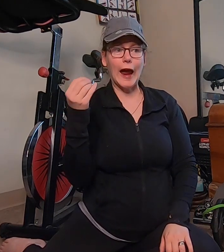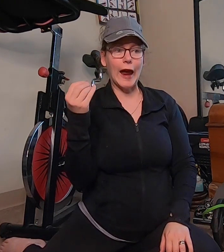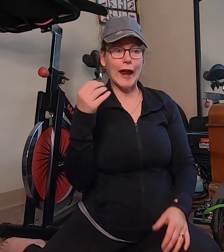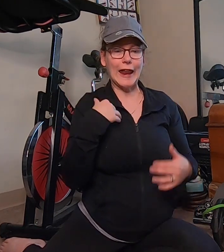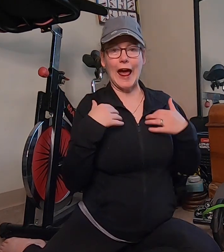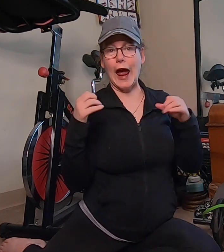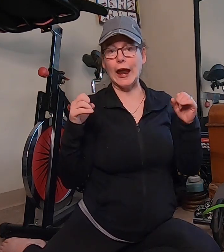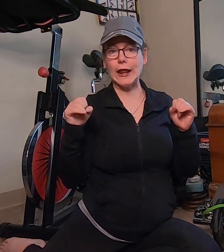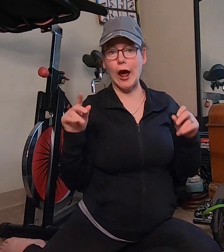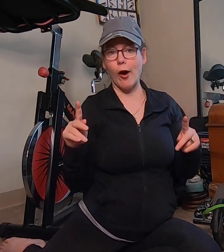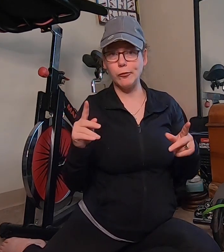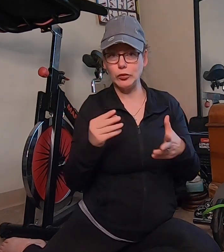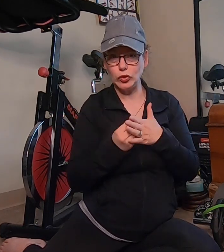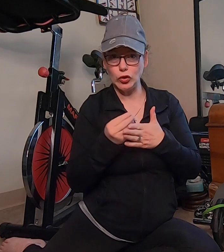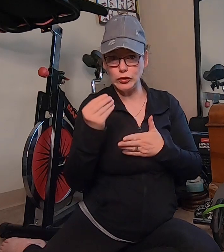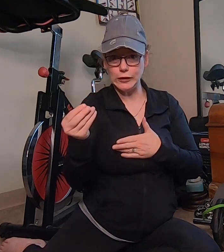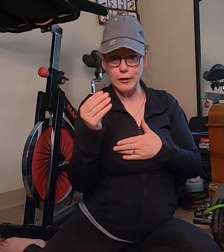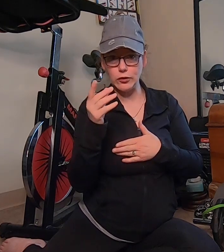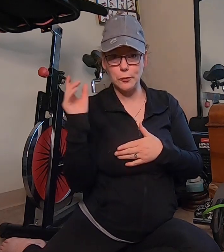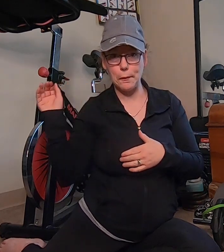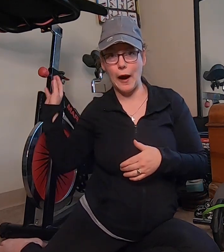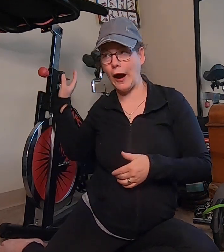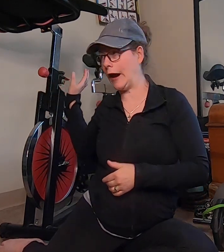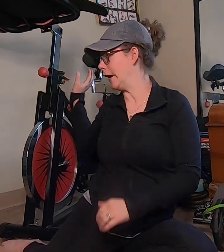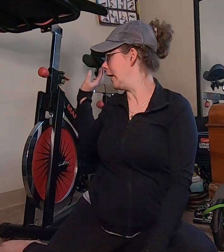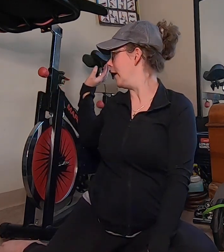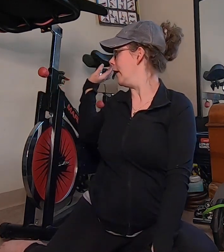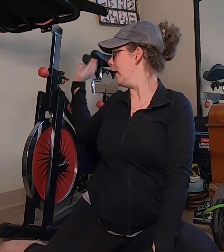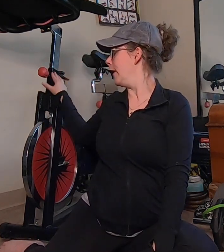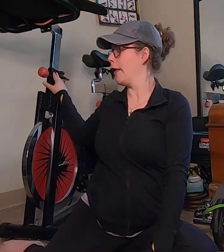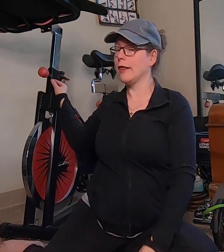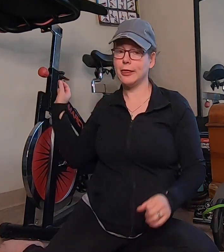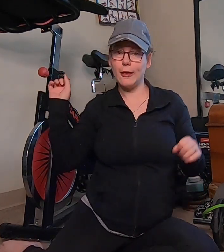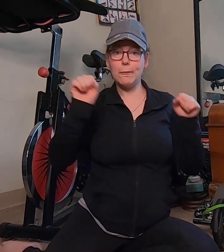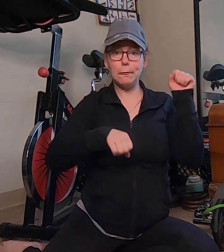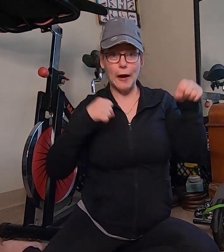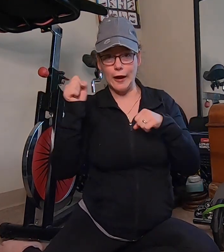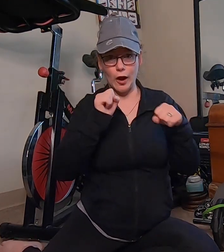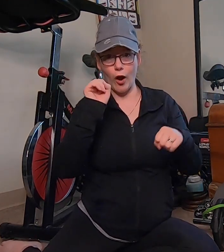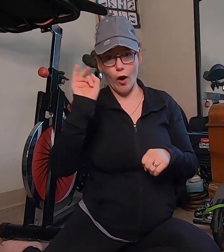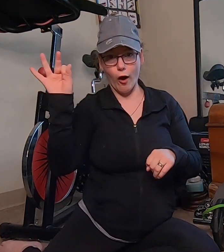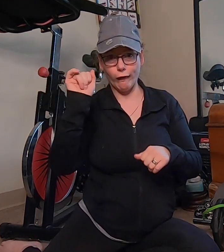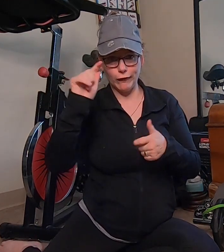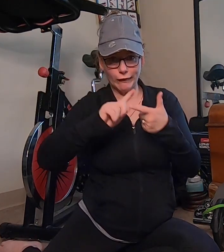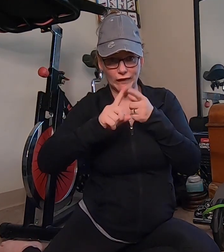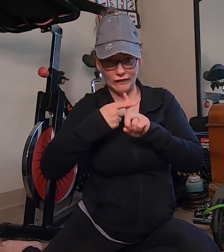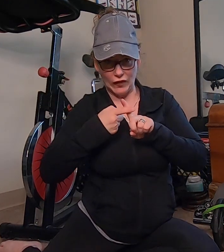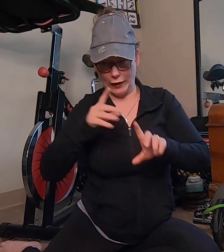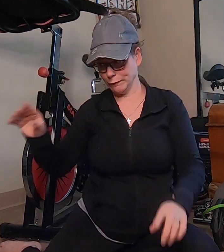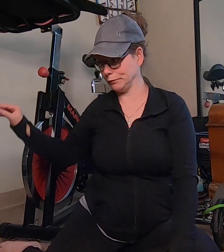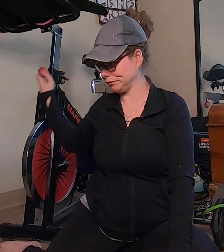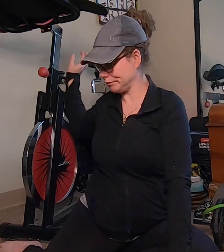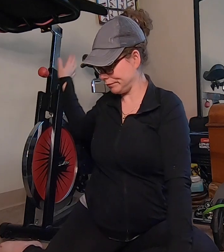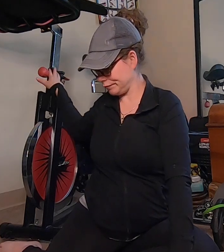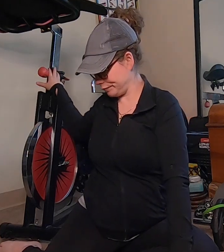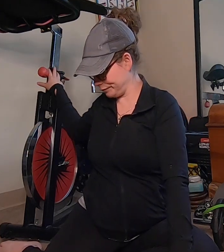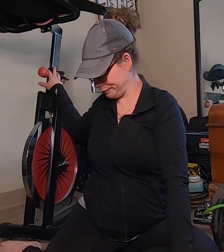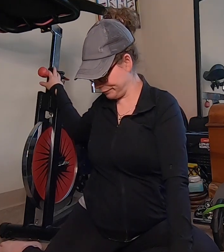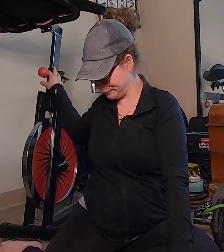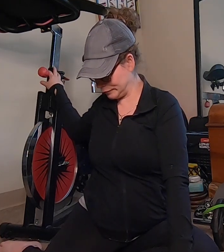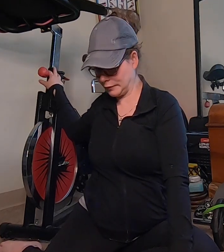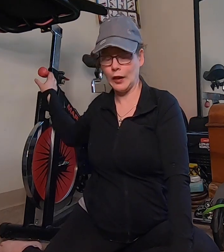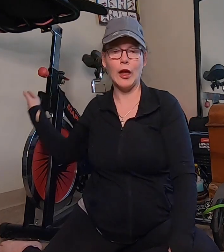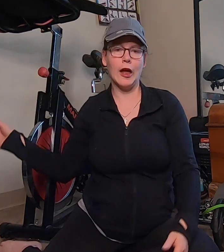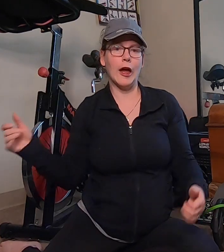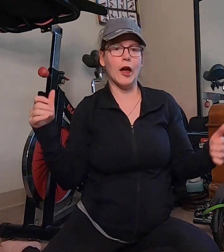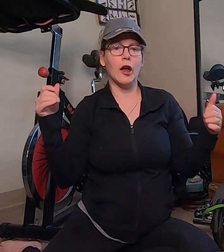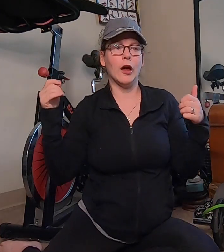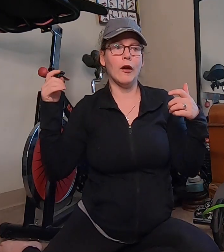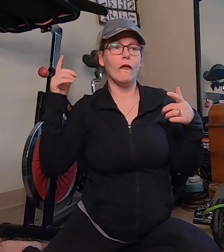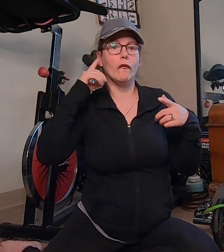and I had an opportunity to do to buy this bike from a friend